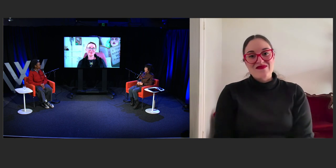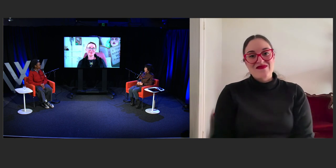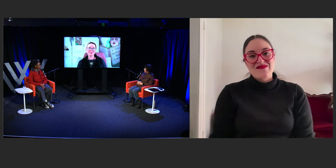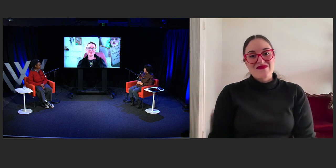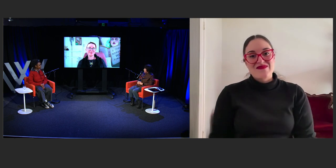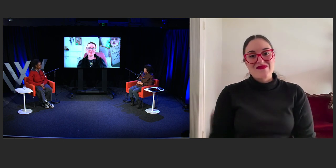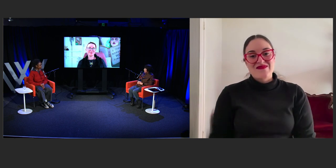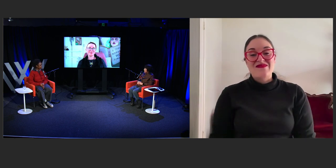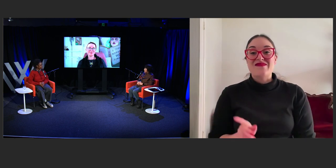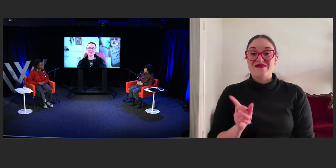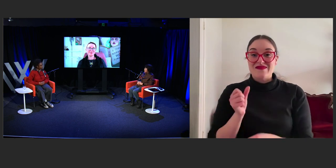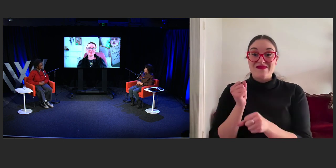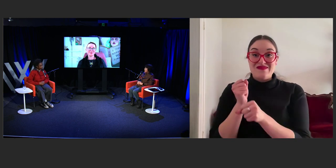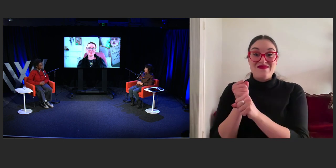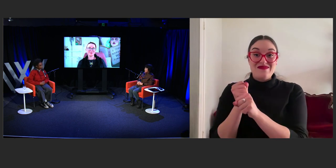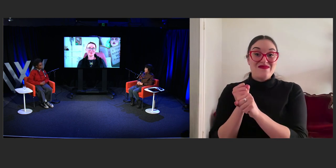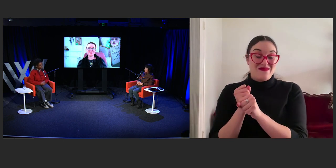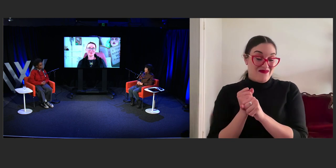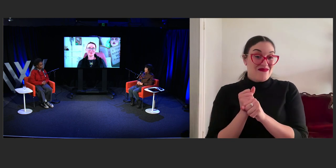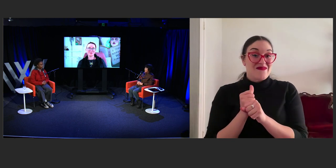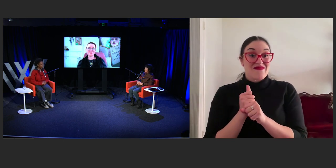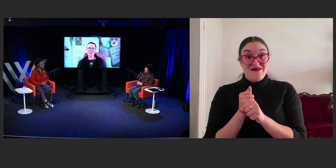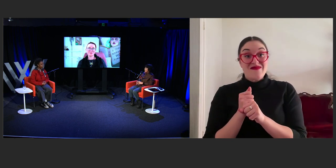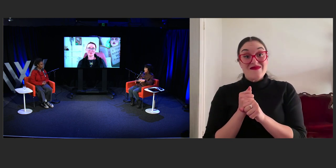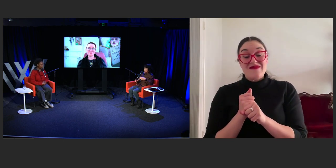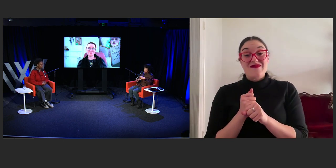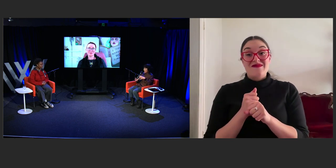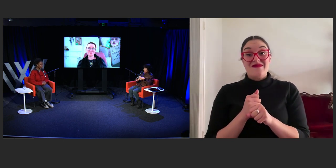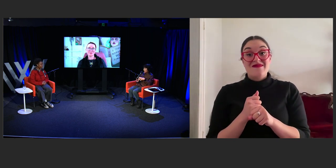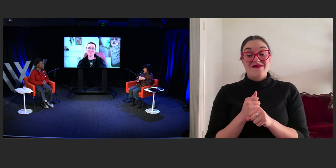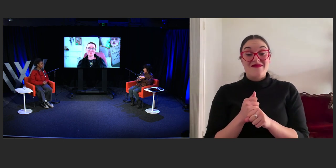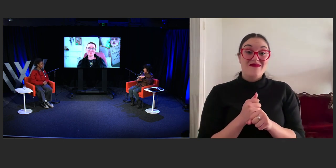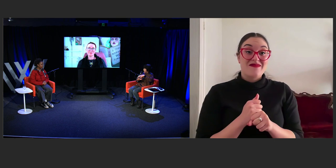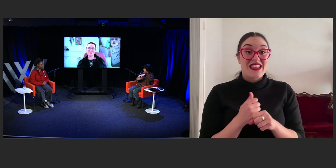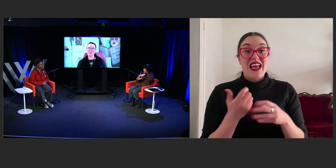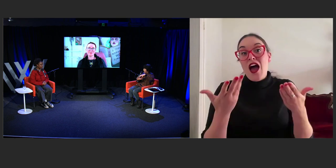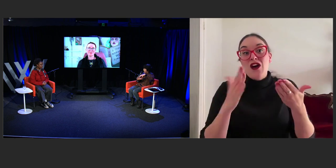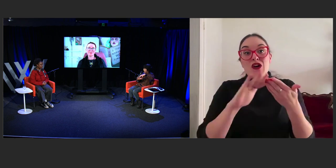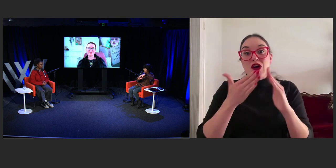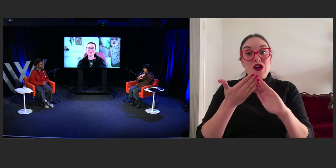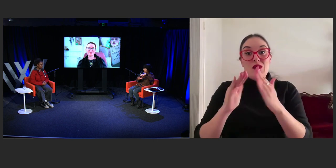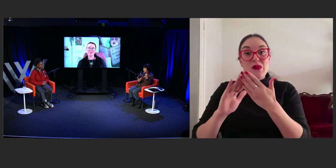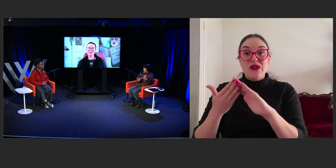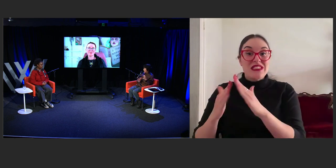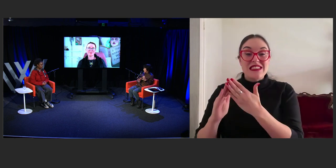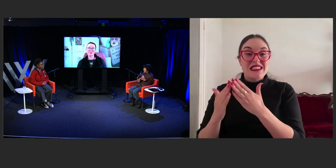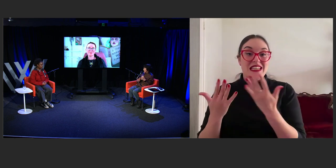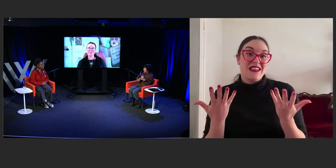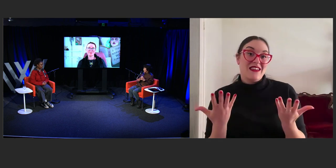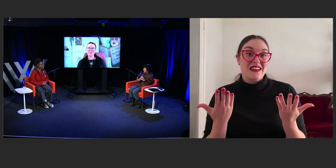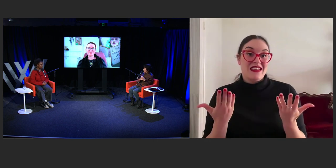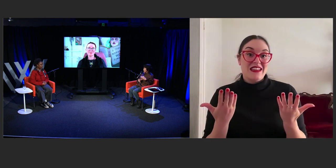Yeah, yeah. I mean, community I suppose doesn't need to, be people getting together, I guess,